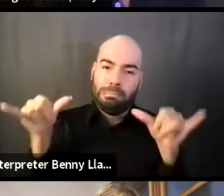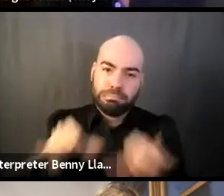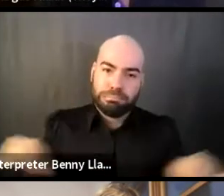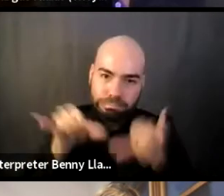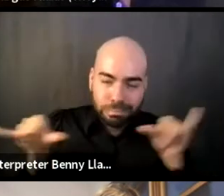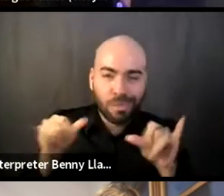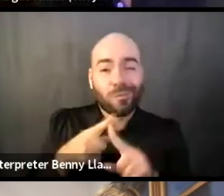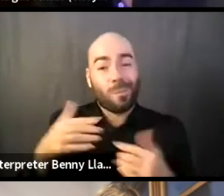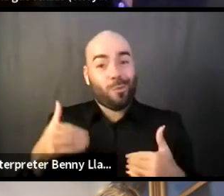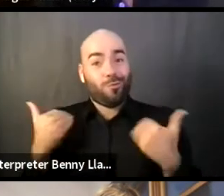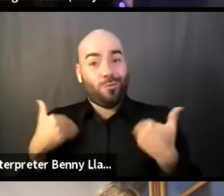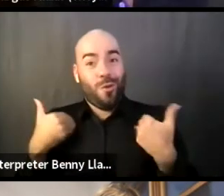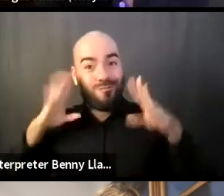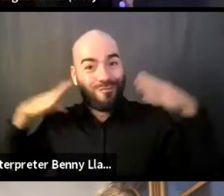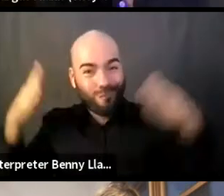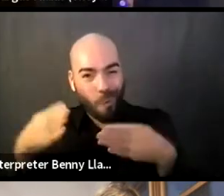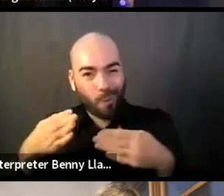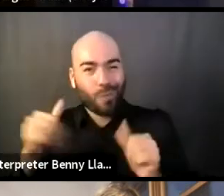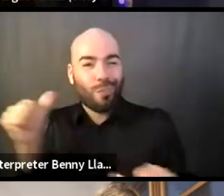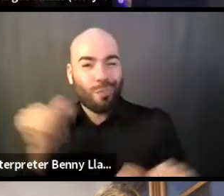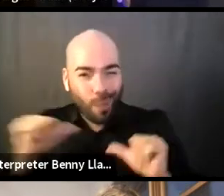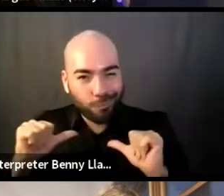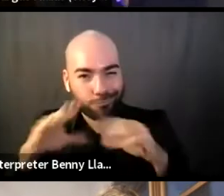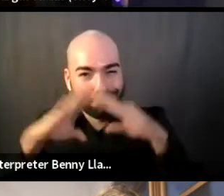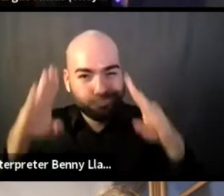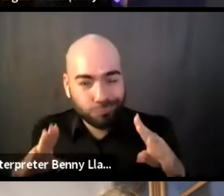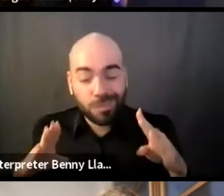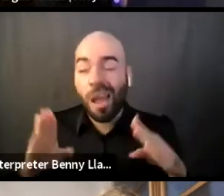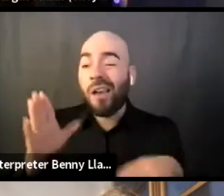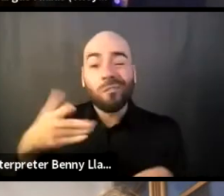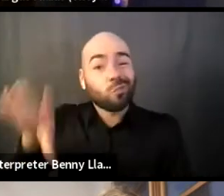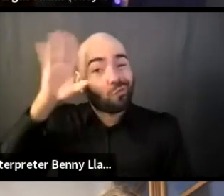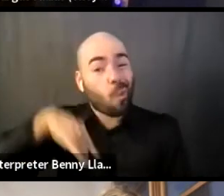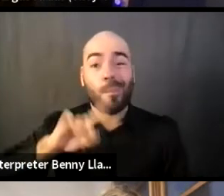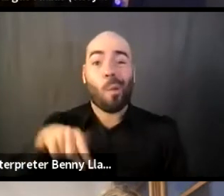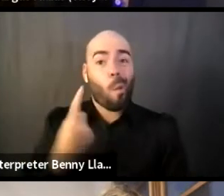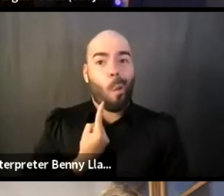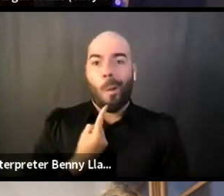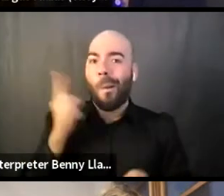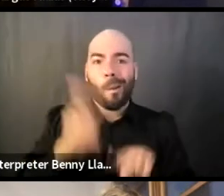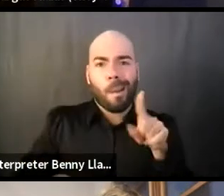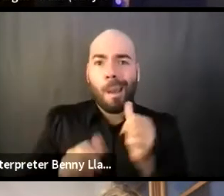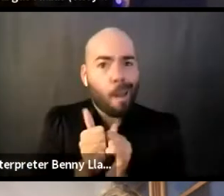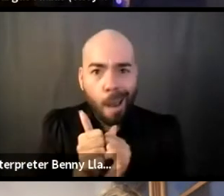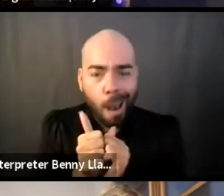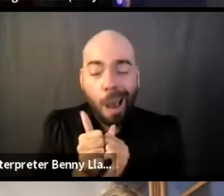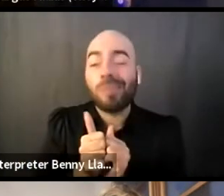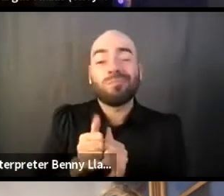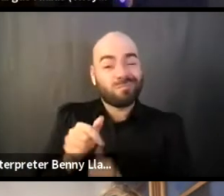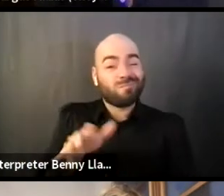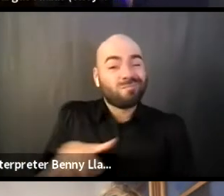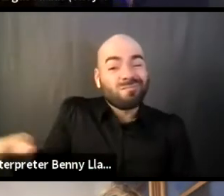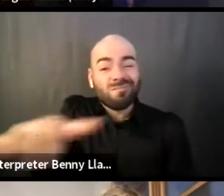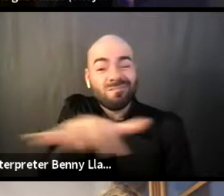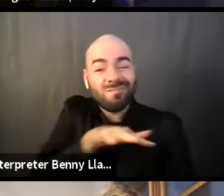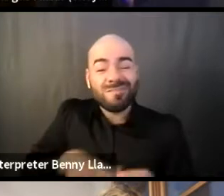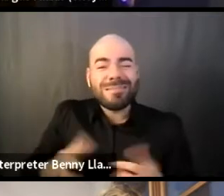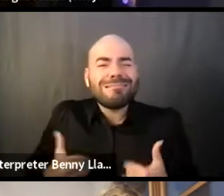but I would say I knew I couldn't do it alone when I was on the playground, making stories with my friends